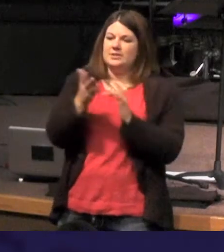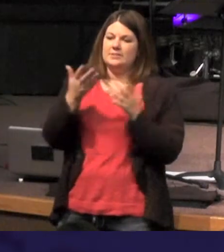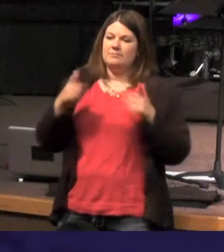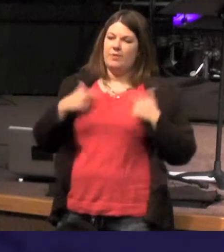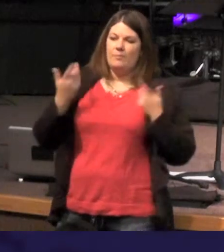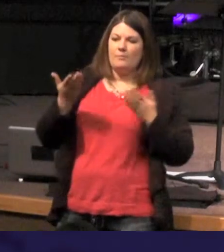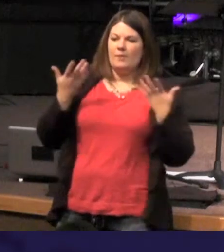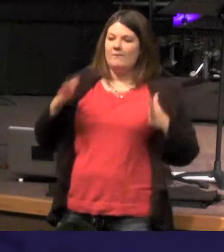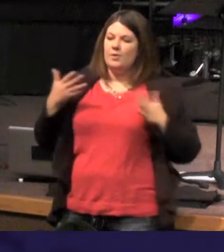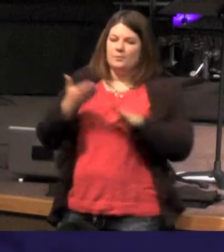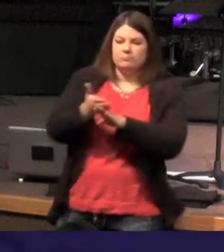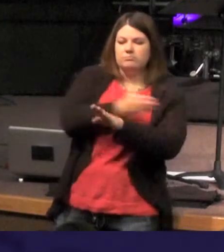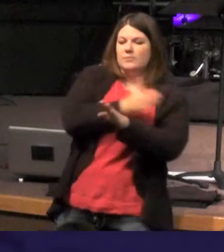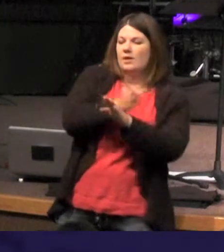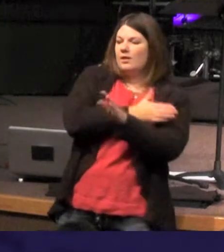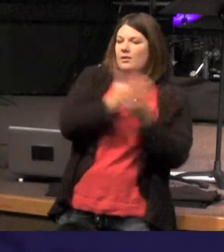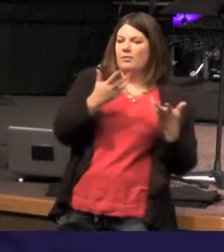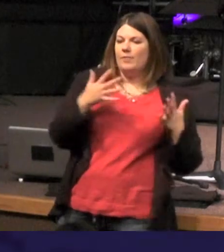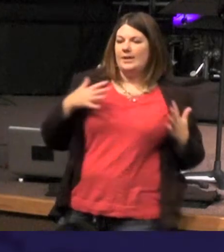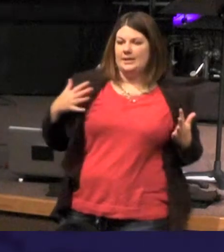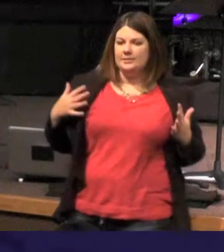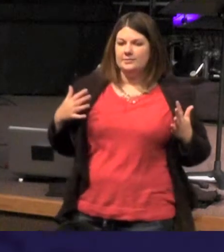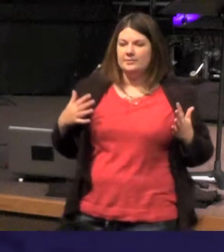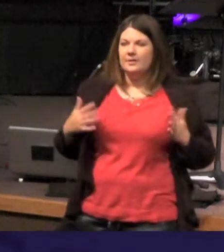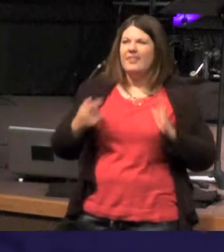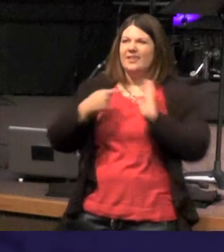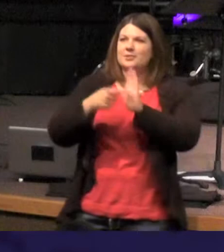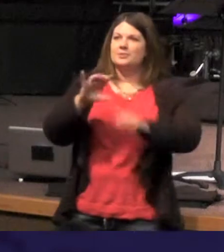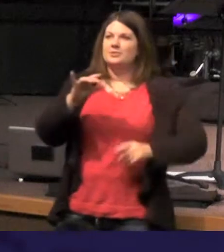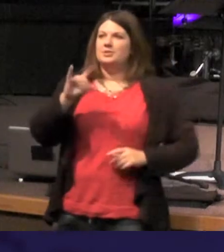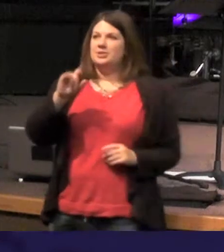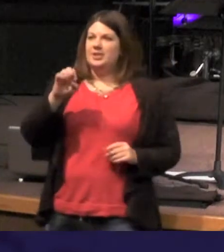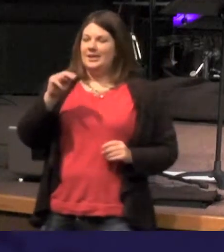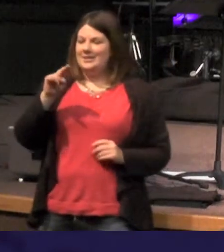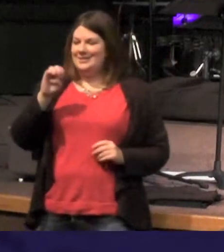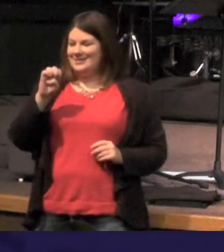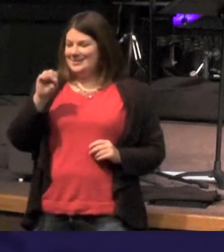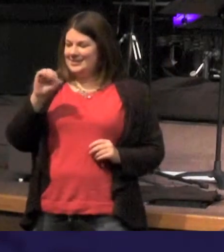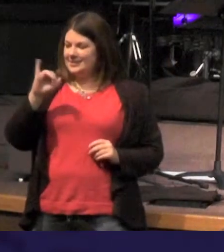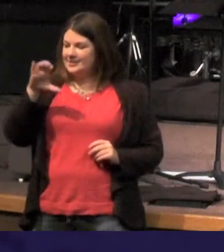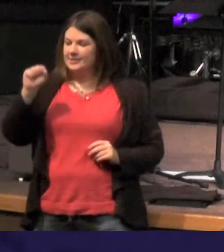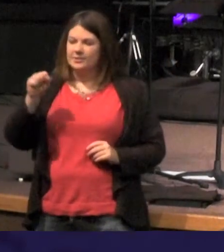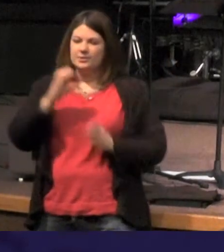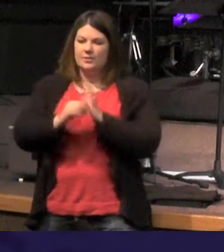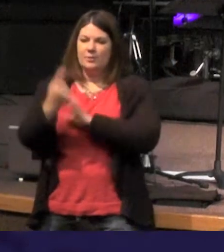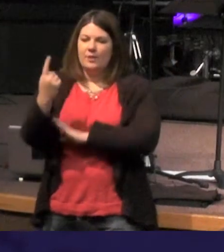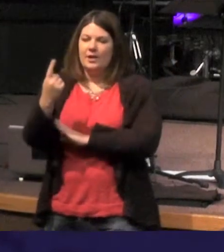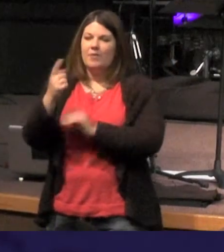original beginning it reflects Genesis chapter one but notice the Word existed before the beginning